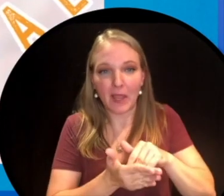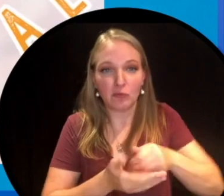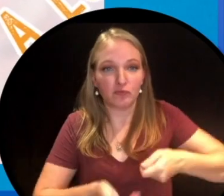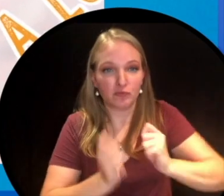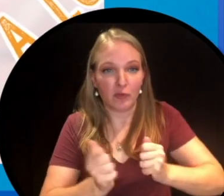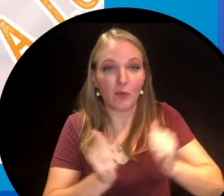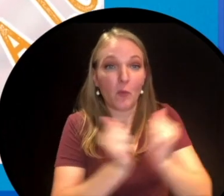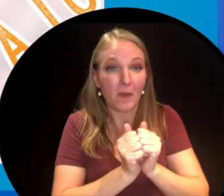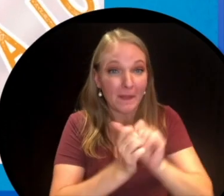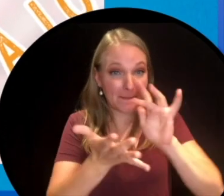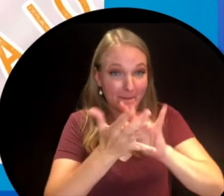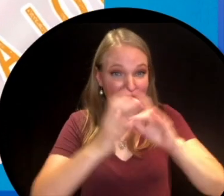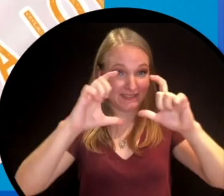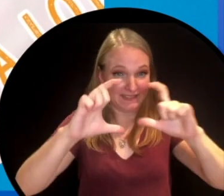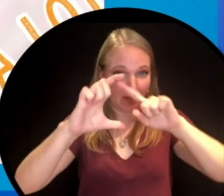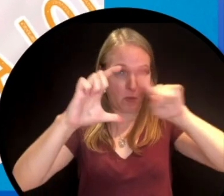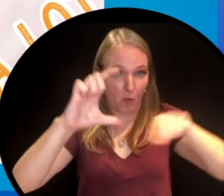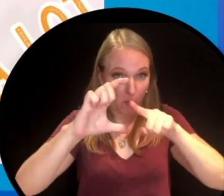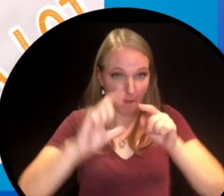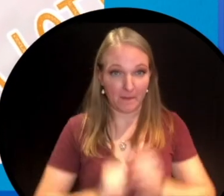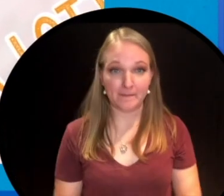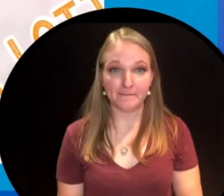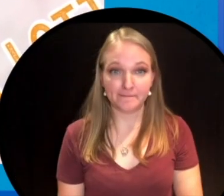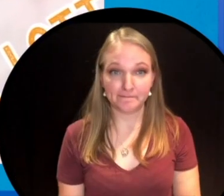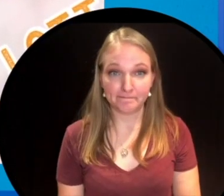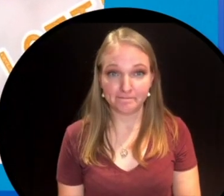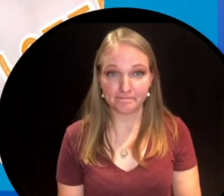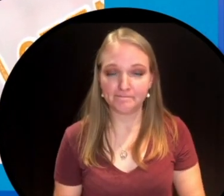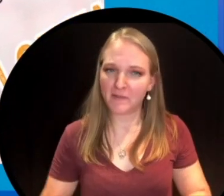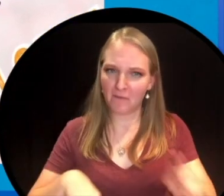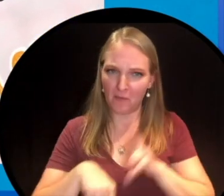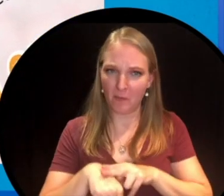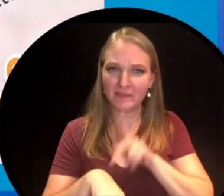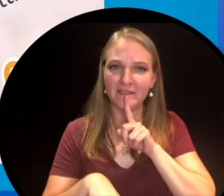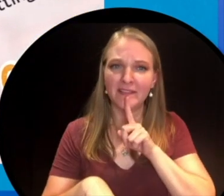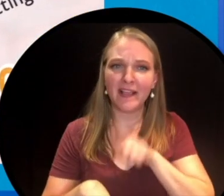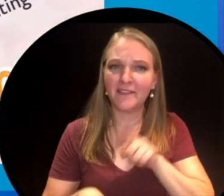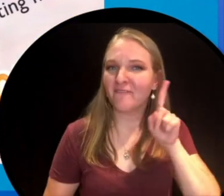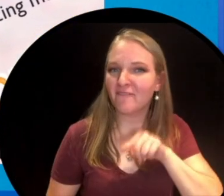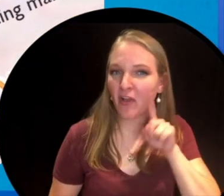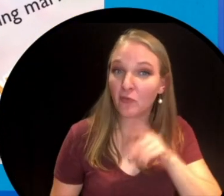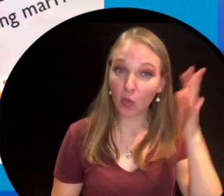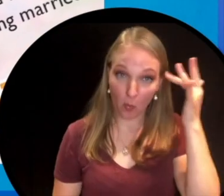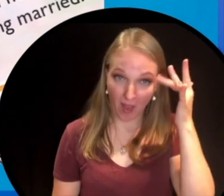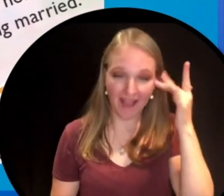with holes in the middle. All right well the answer of course is false. That's because